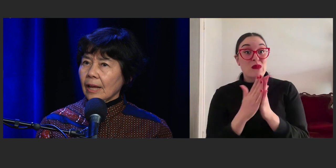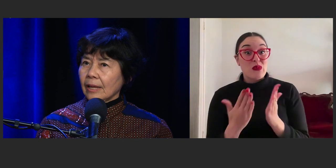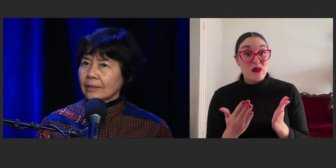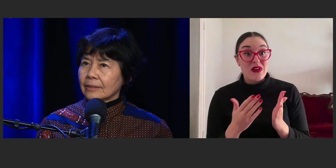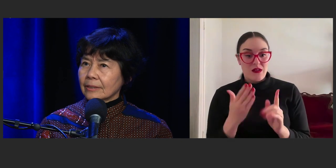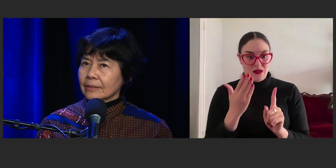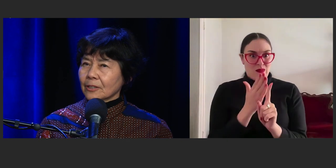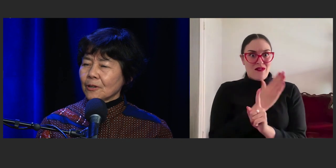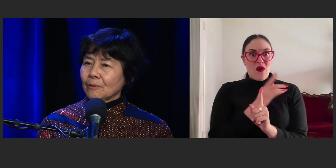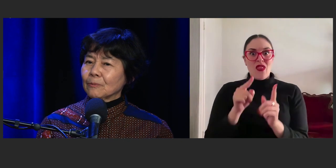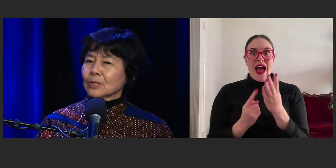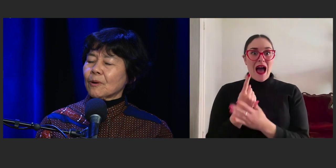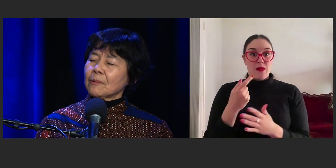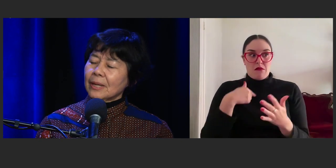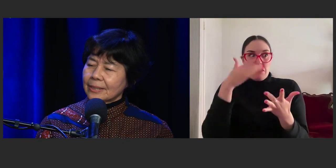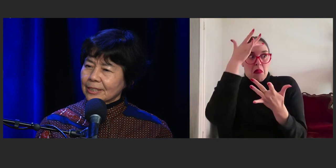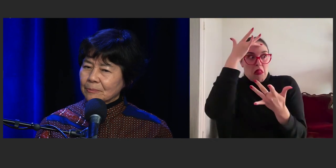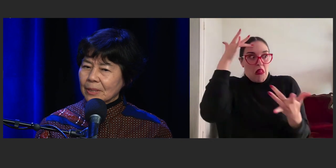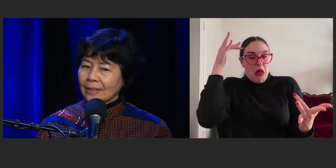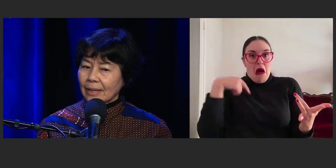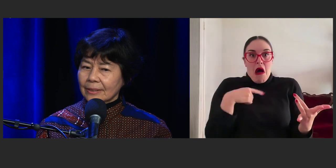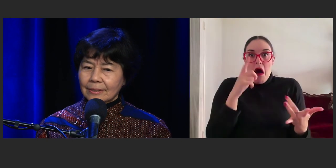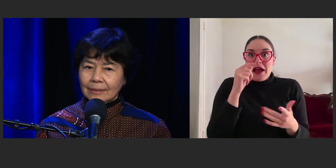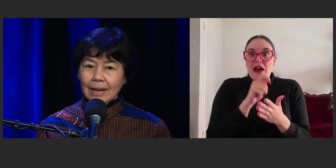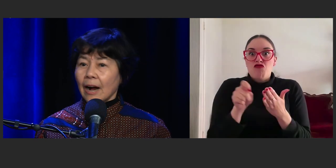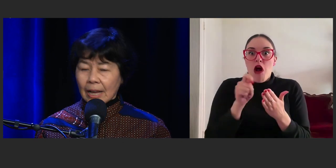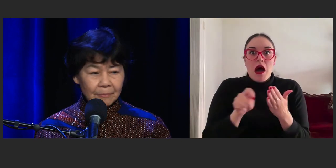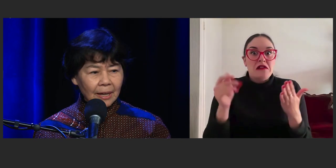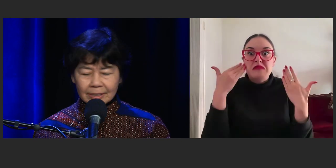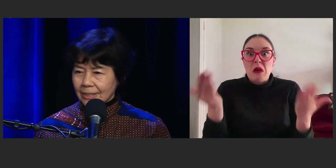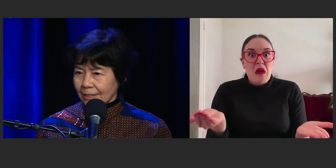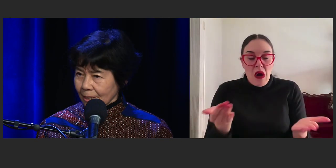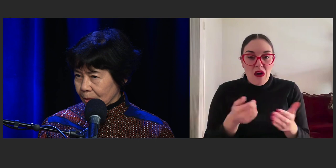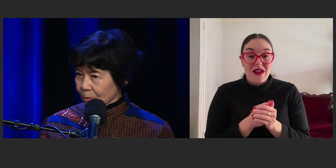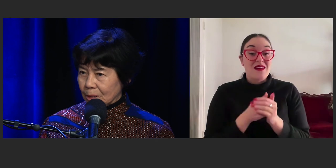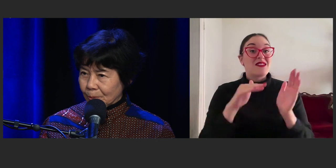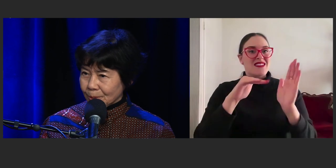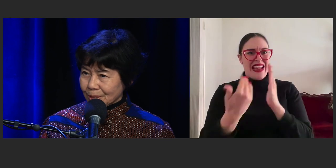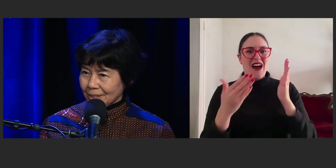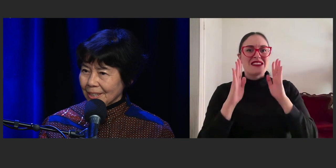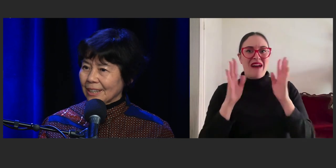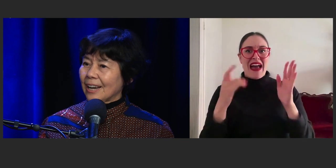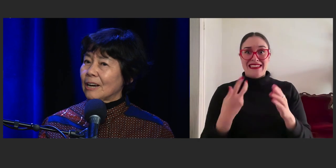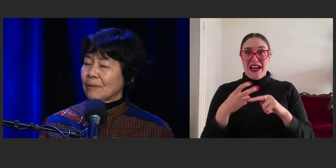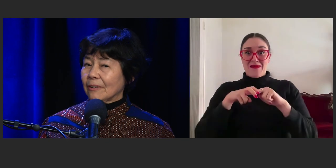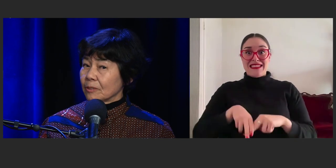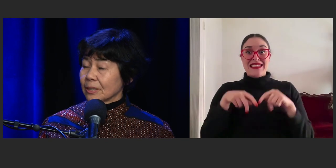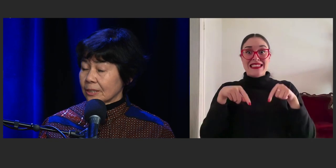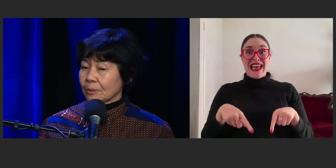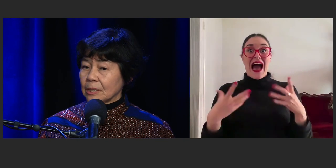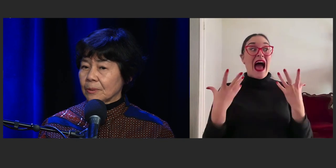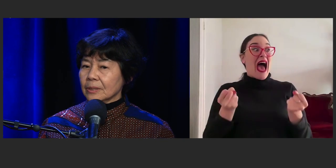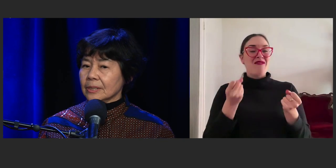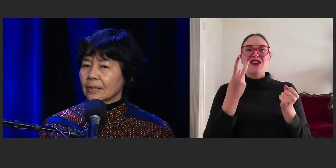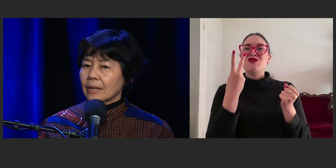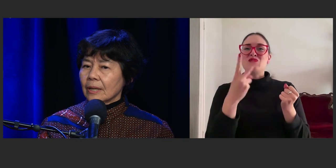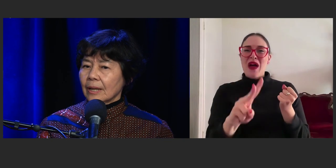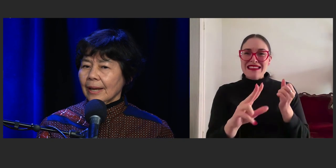And so it was quite amazing to me that I am now sitting here with 20 books, having written 20 books.